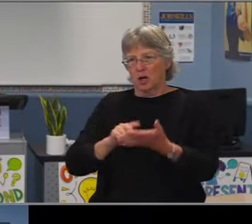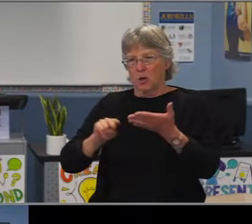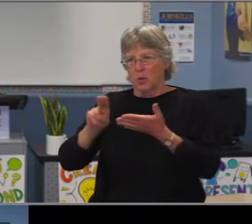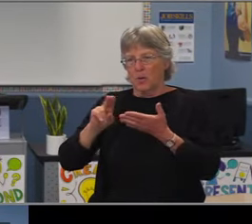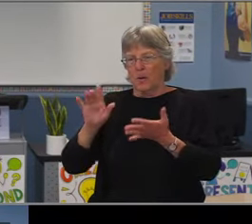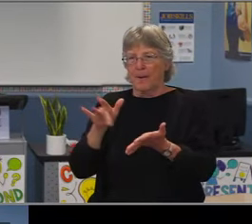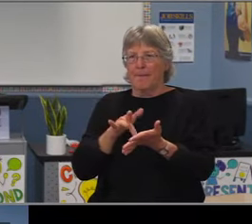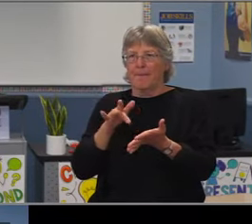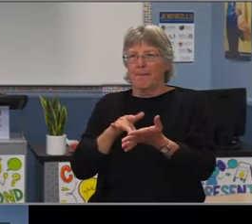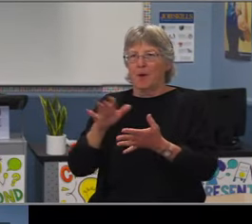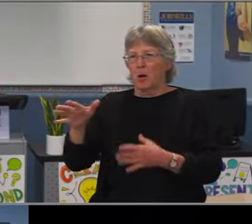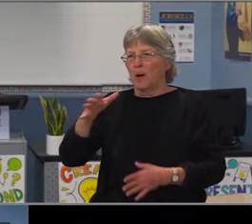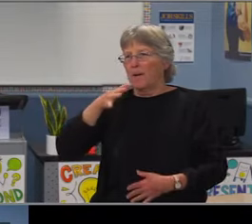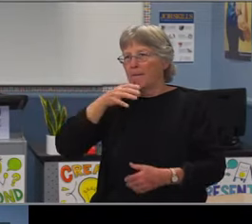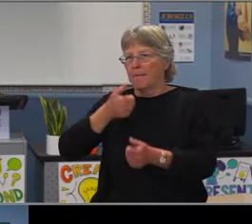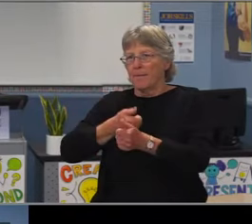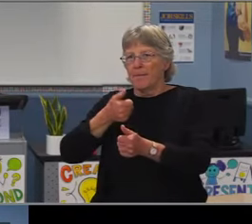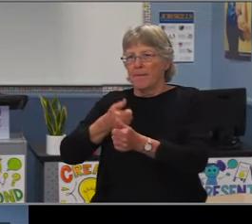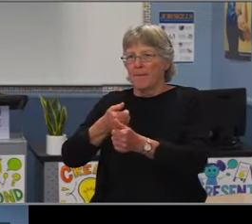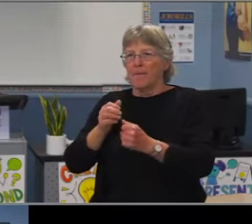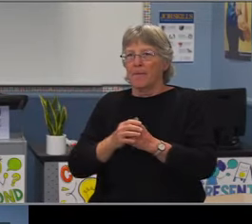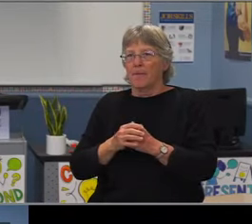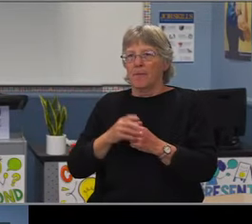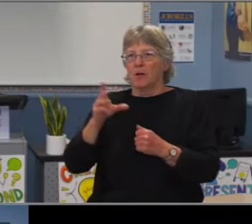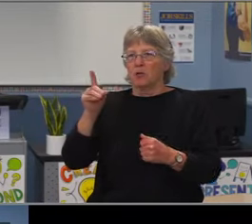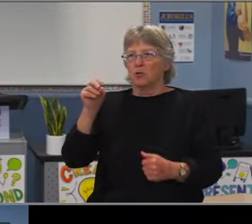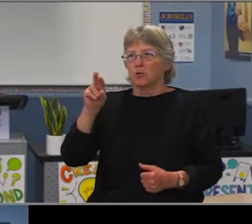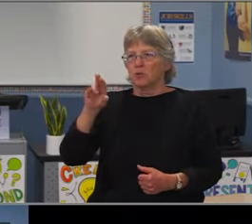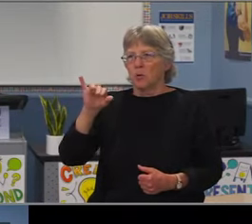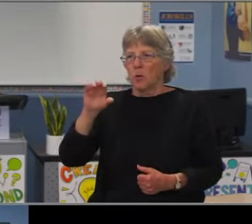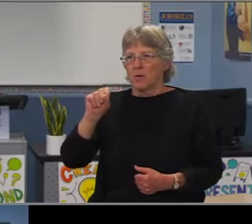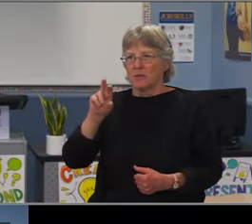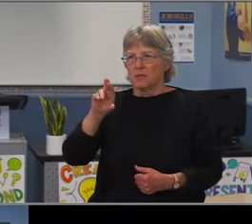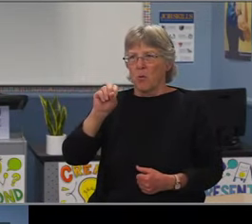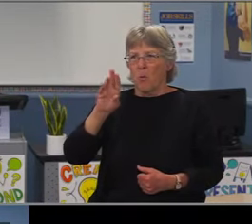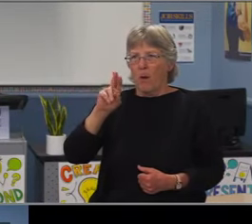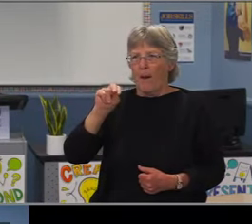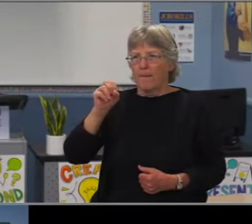I want to make a request of Tiffany that as we move forward,